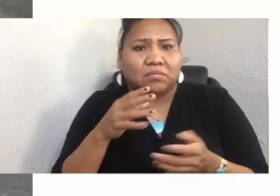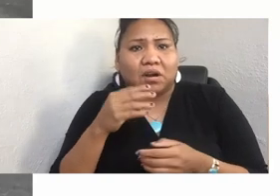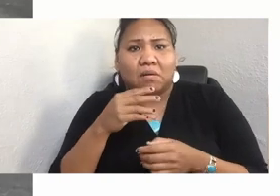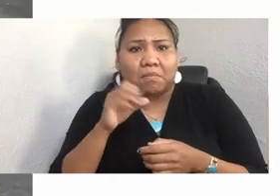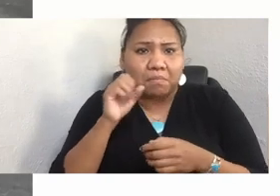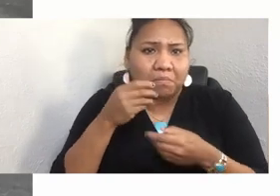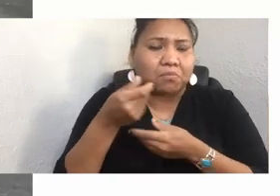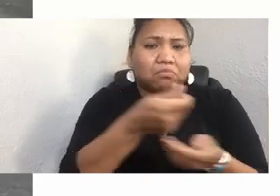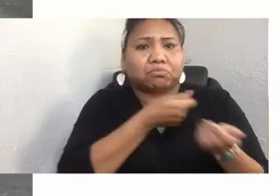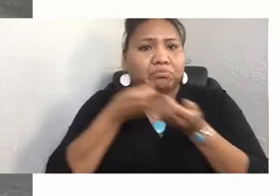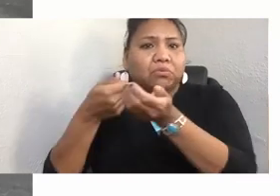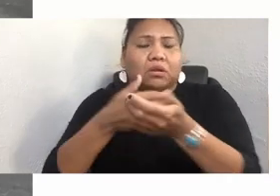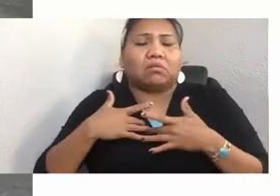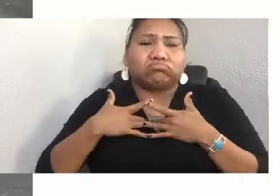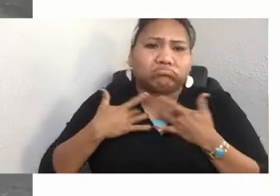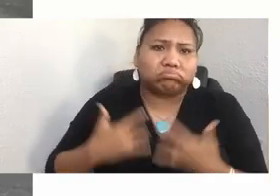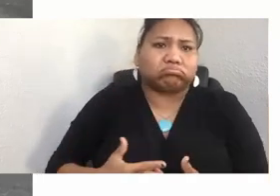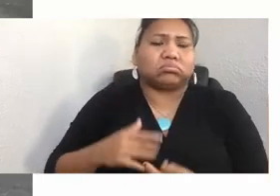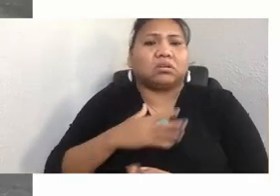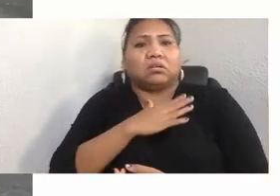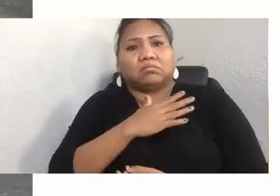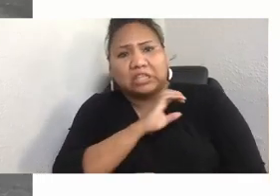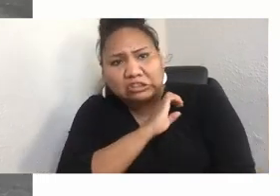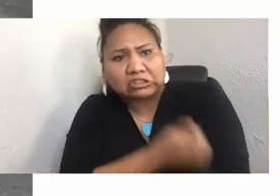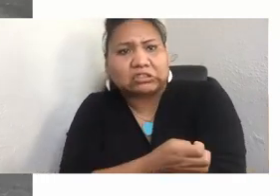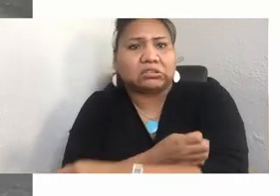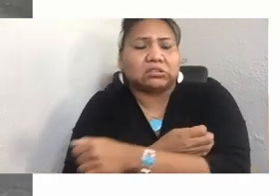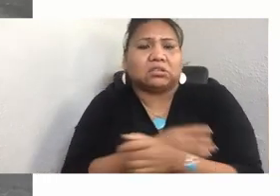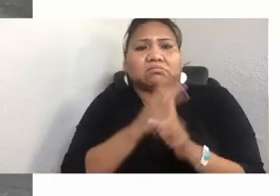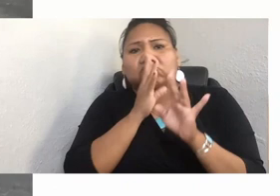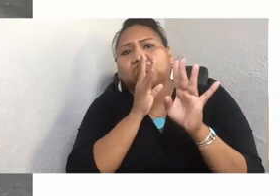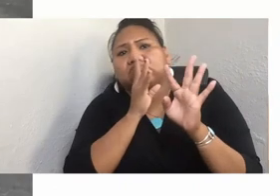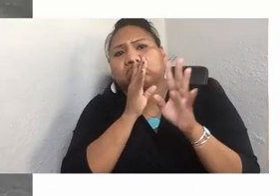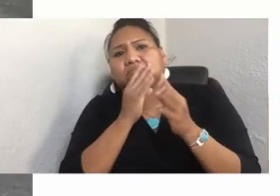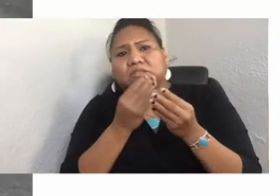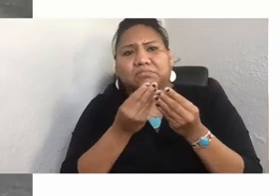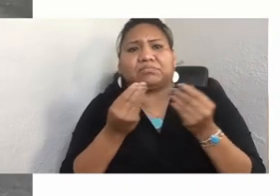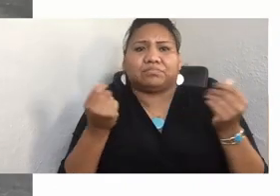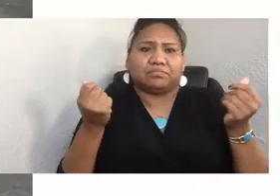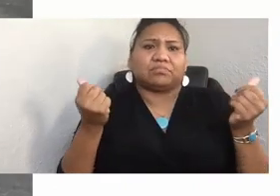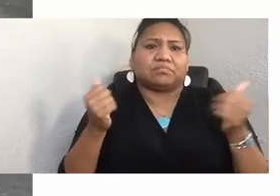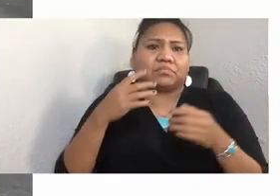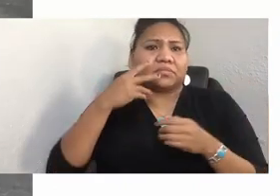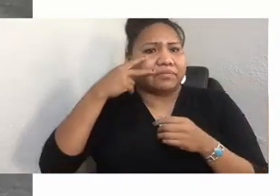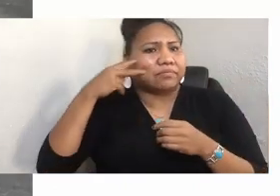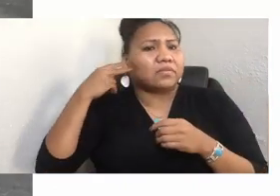his overwhelming eloquence, and indigenous insight, it just stole my heart. [QUIET LAUGH] And we became friends.